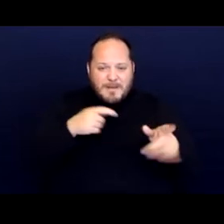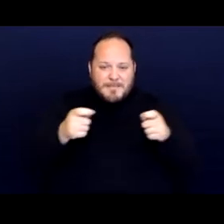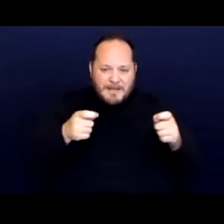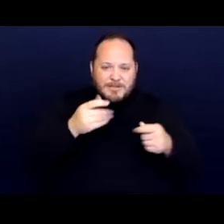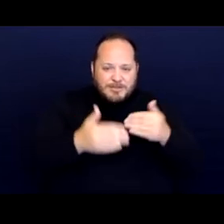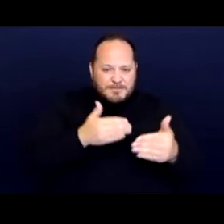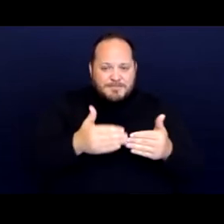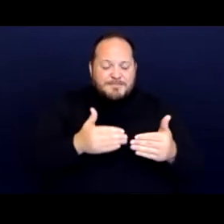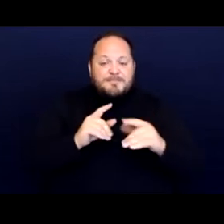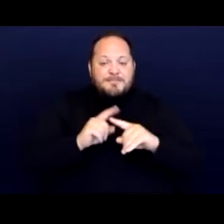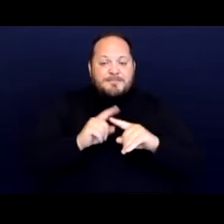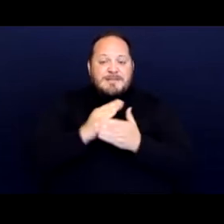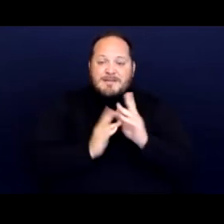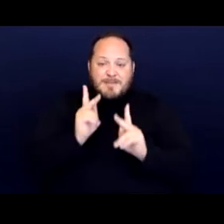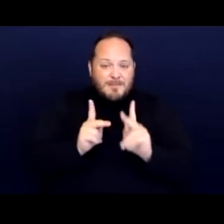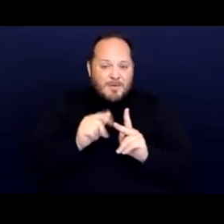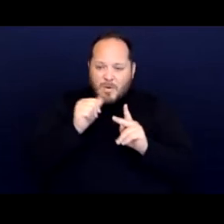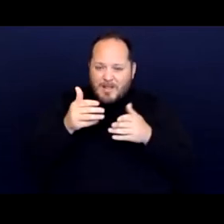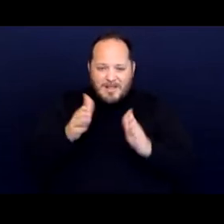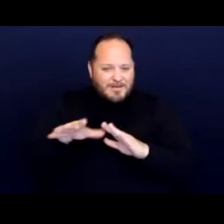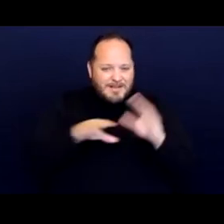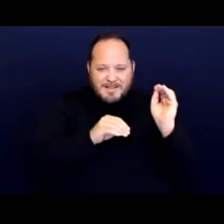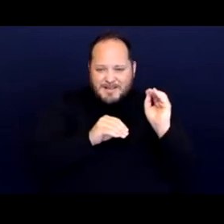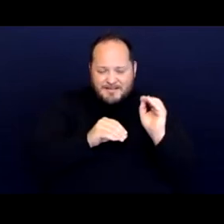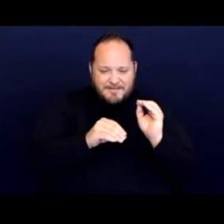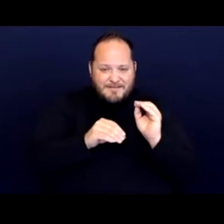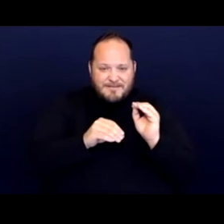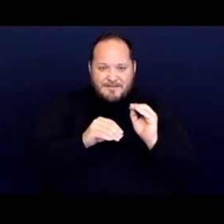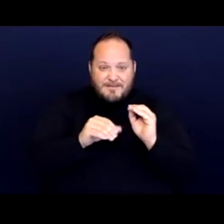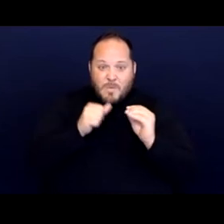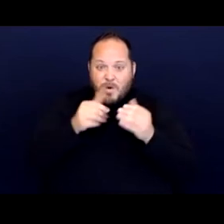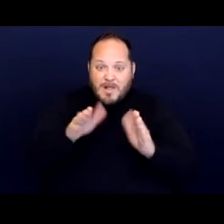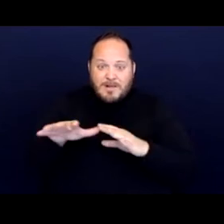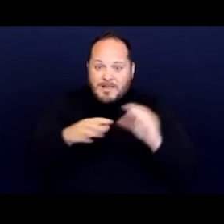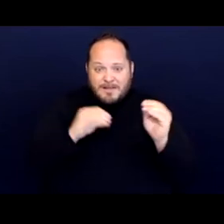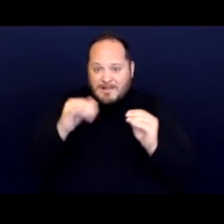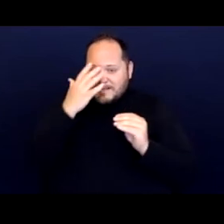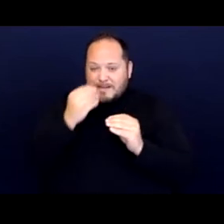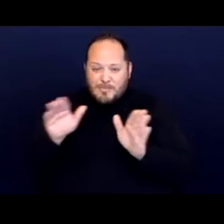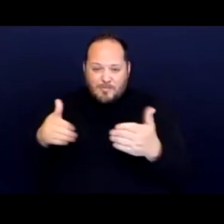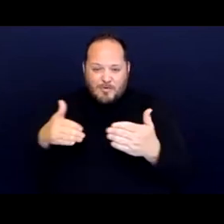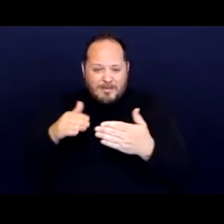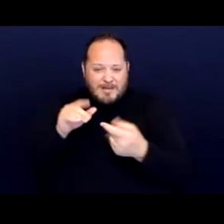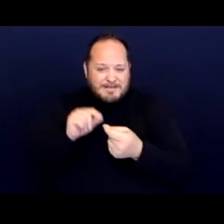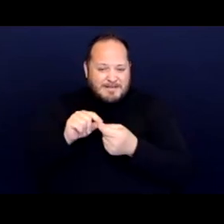but some people weren't allowed to leave the premises. In fact, weren't allowed to leave the sleeping room at a certain point that had an adverse effect